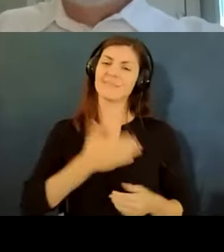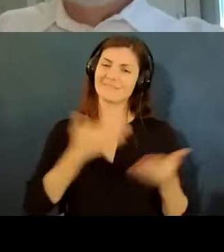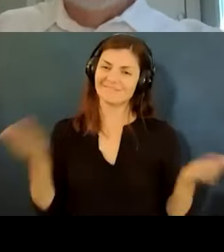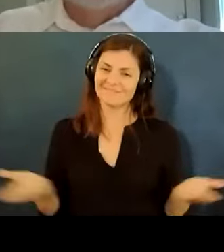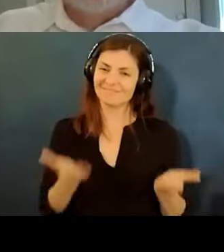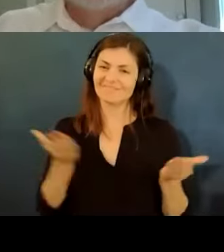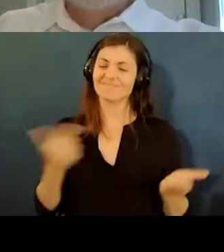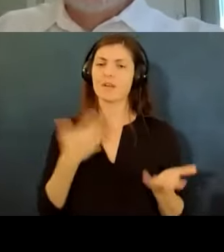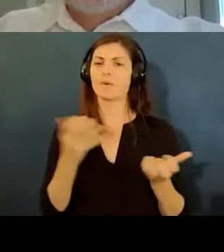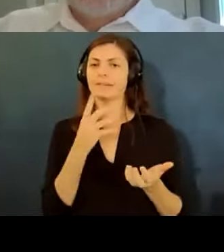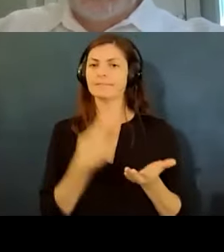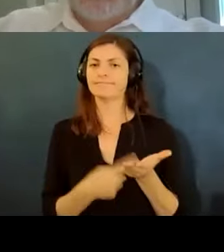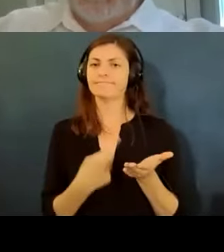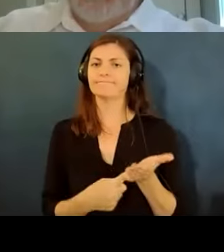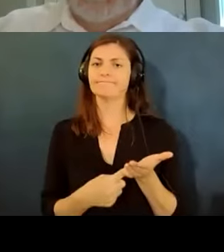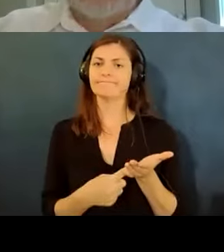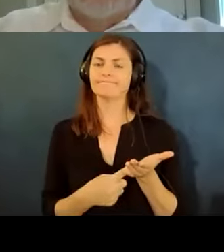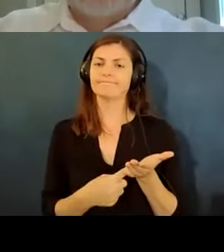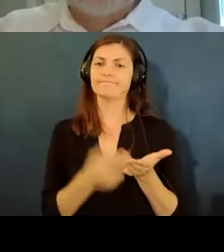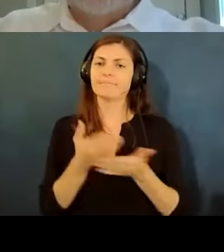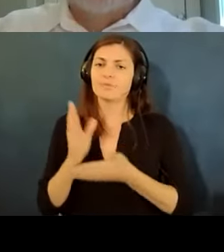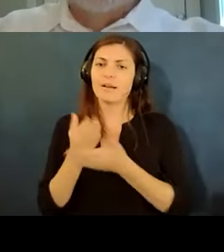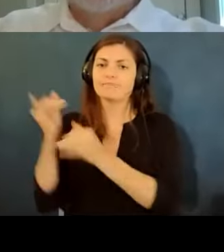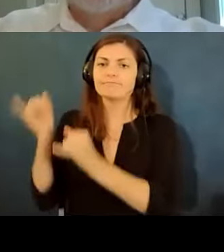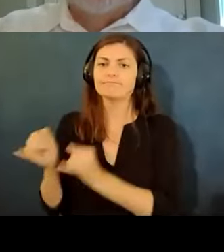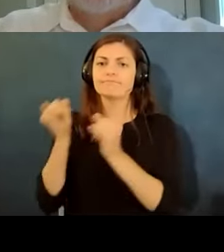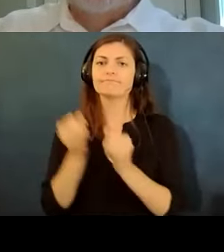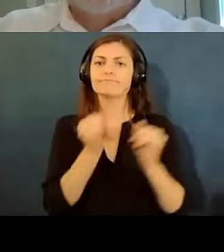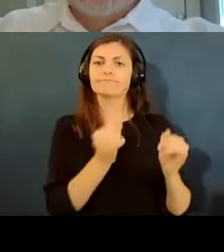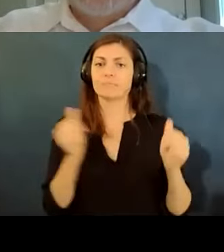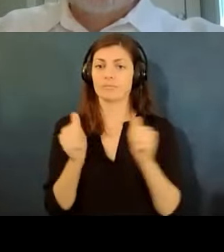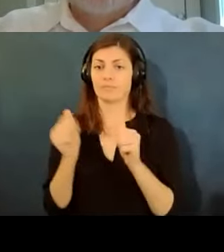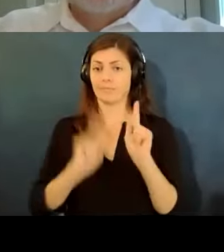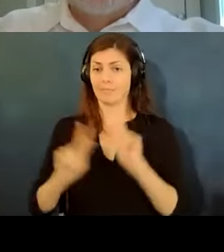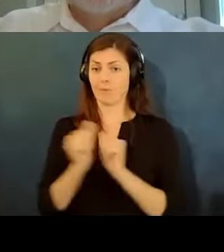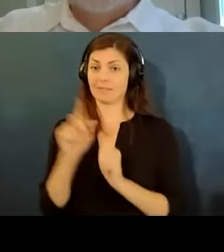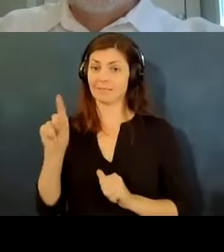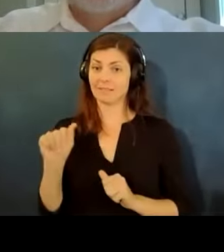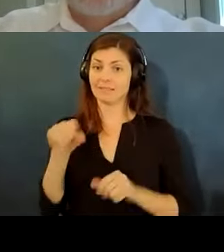talk about um the rights of individuals with disabilities in the workplace or in applying